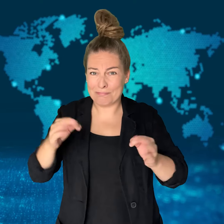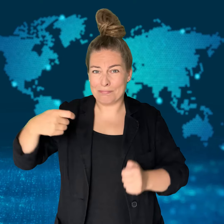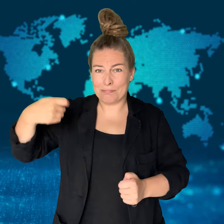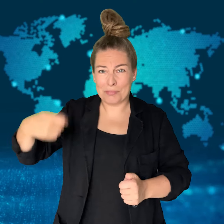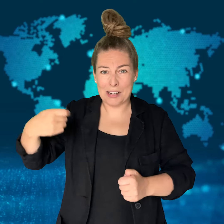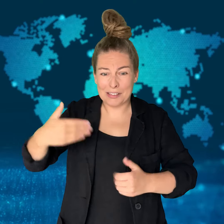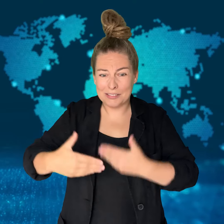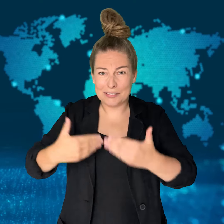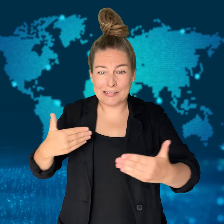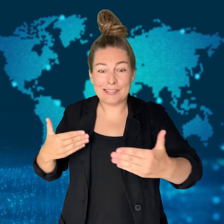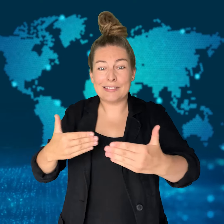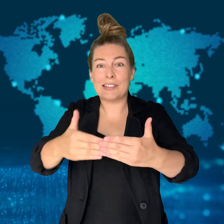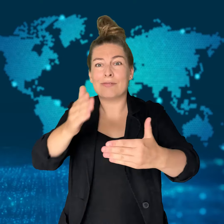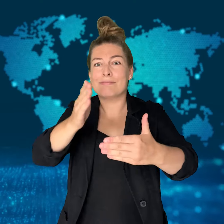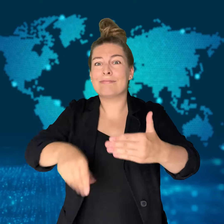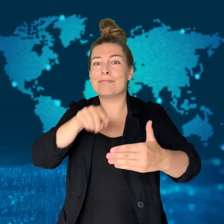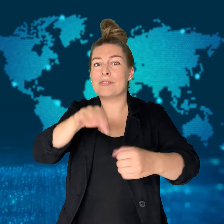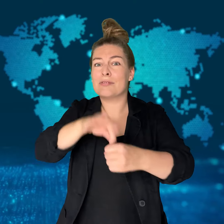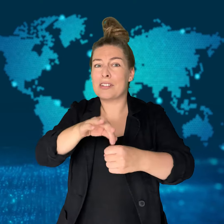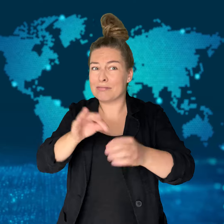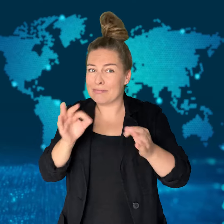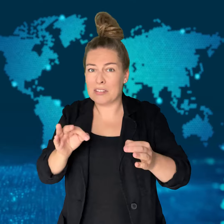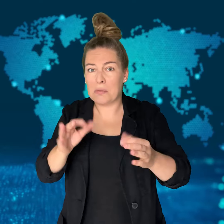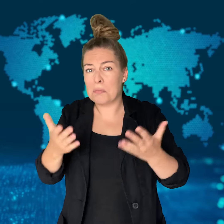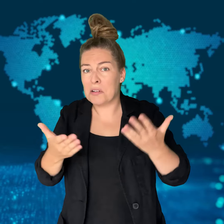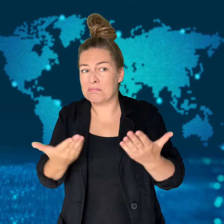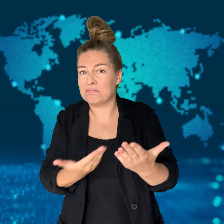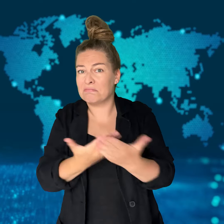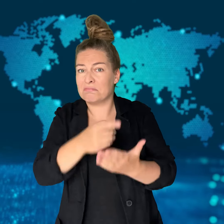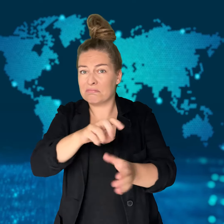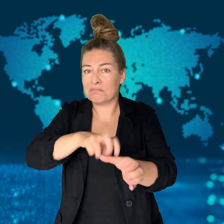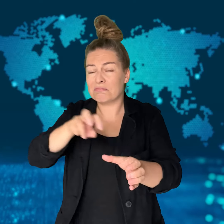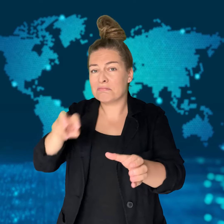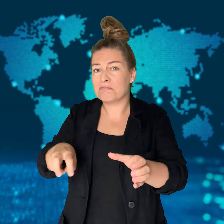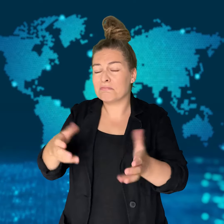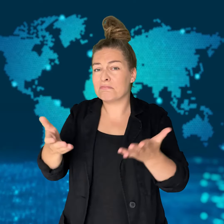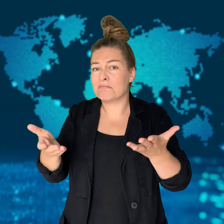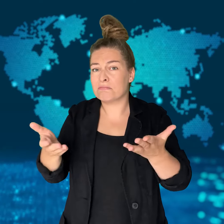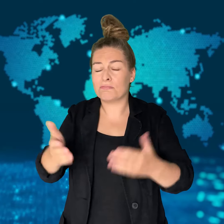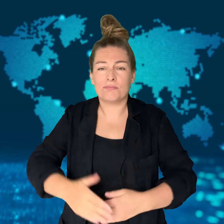he is not fit to continue in his office.